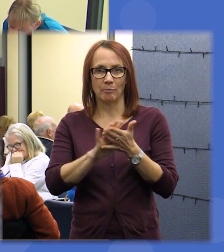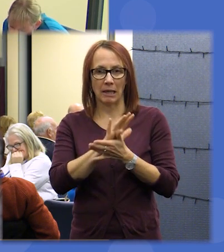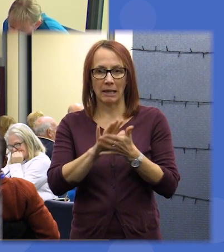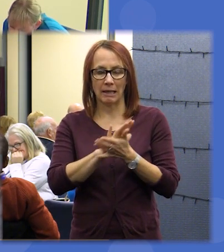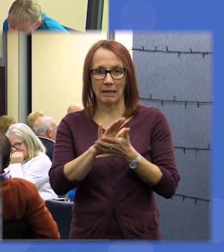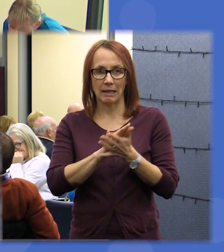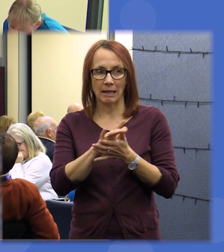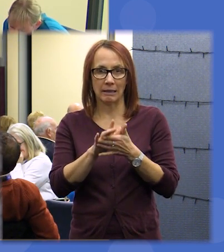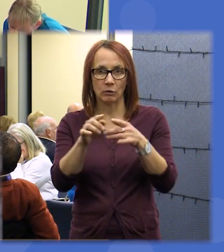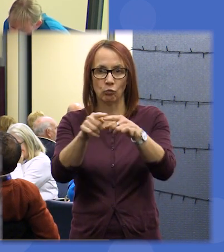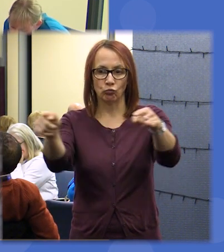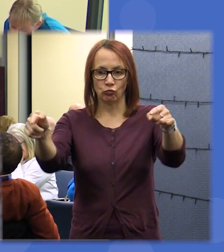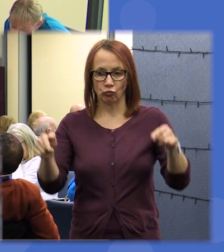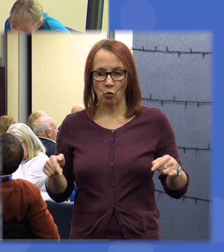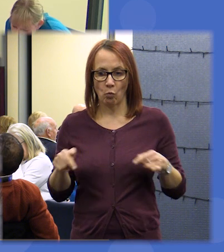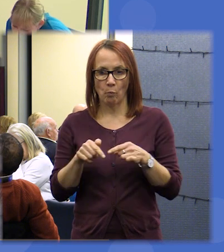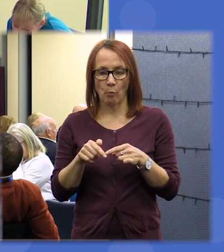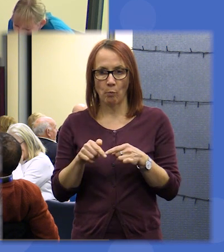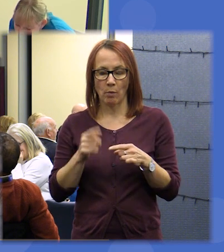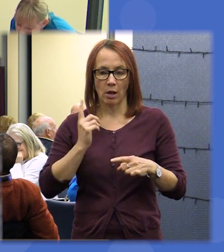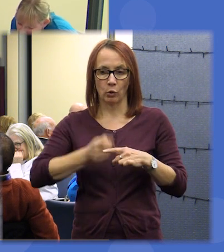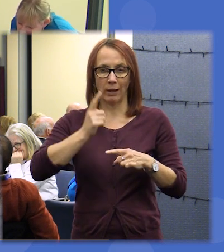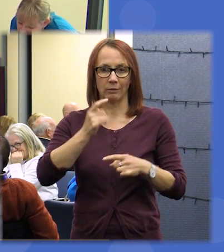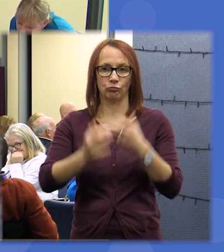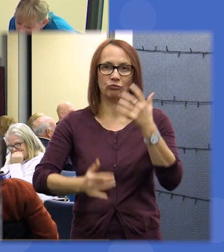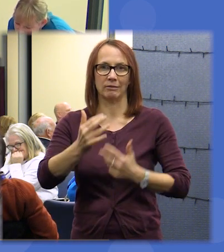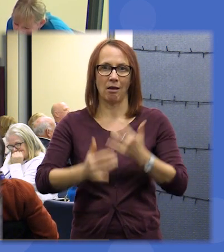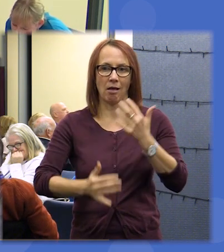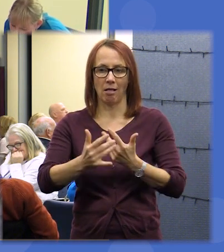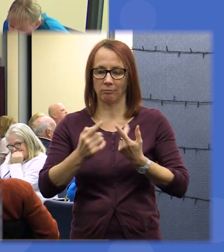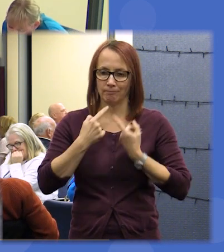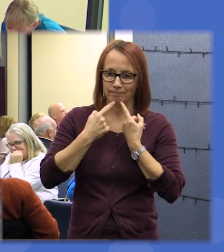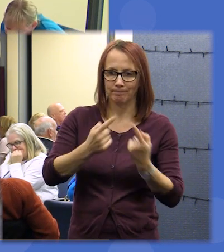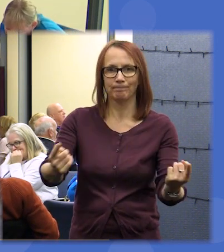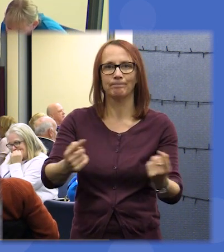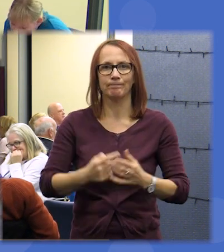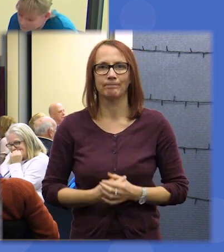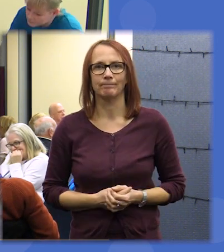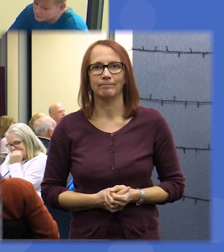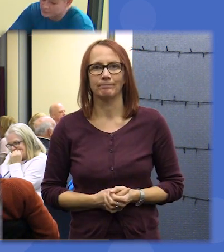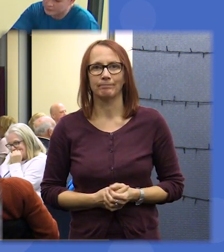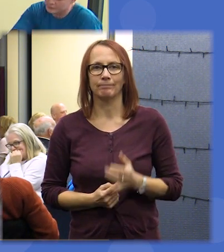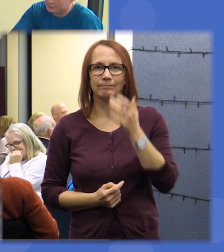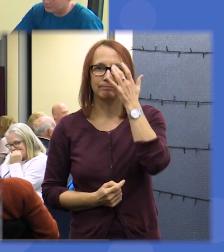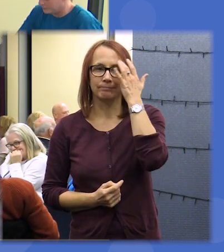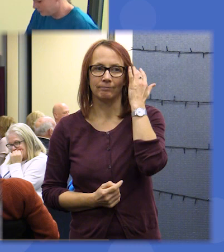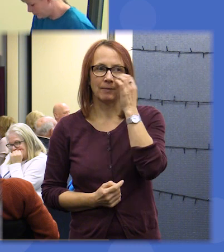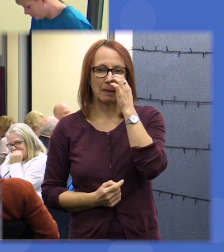room very swiftly we will have the result and we'll be able to share that with be able to share that with you so you know this is my Eurovision moment